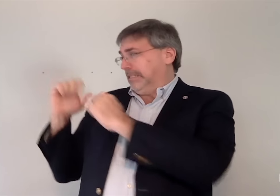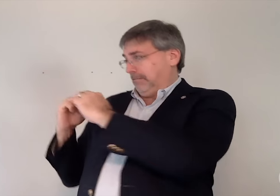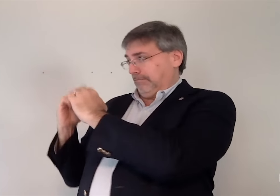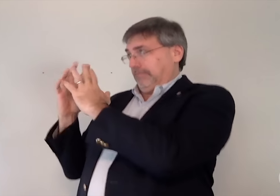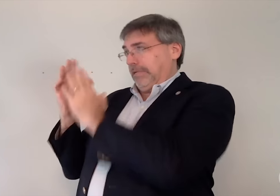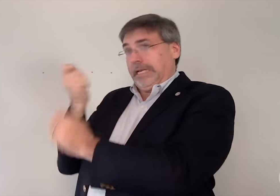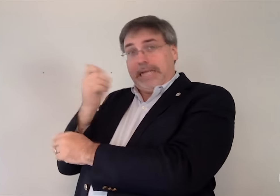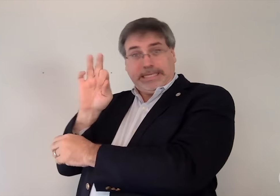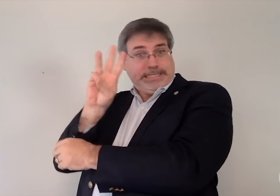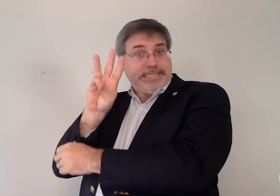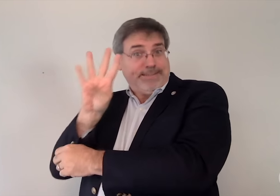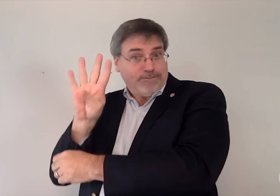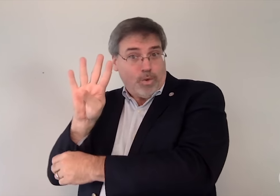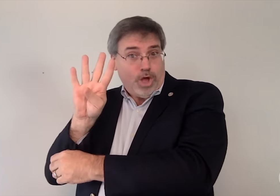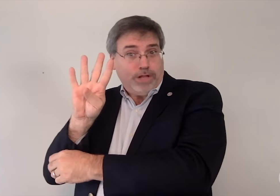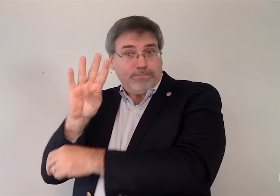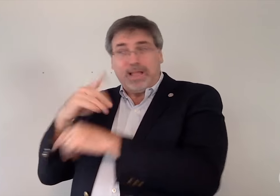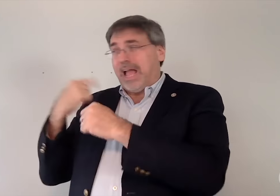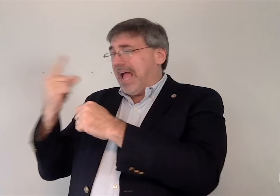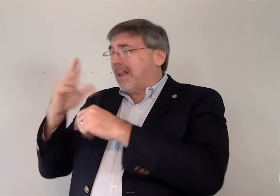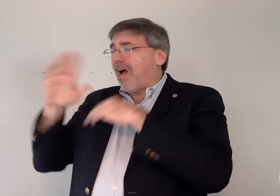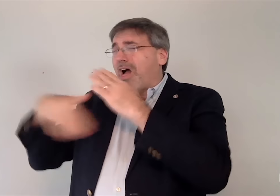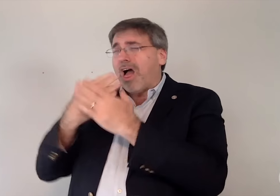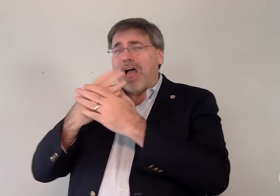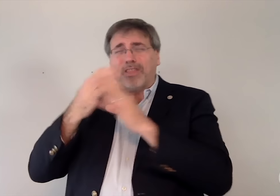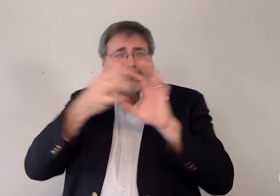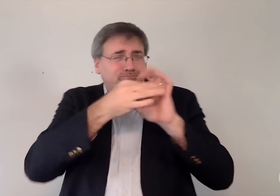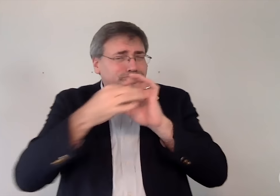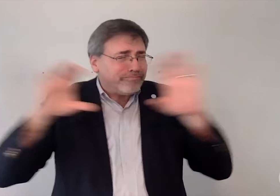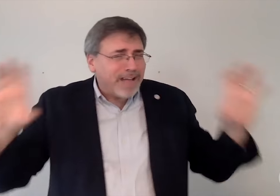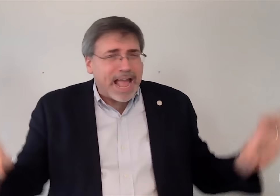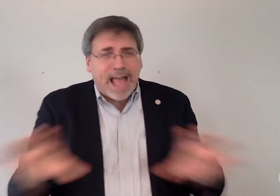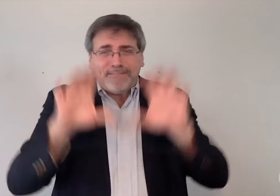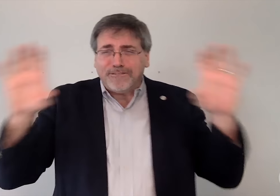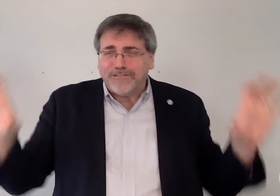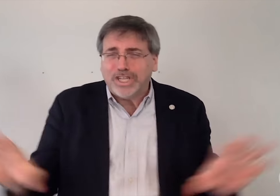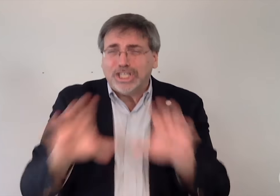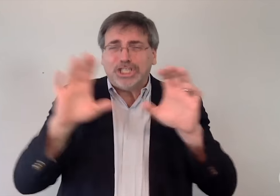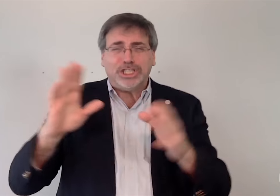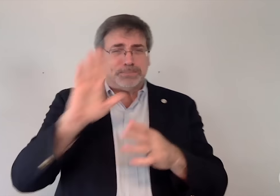establishment in 1964 and cooperative efforts by the deaf and interpreter communities